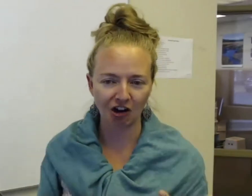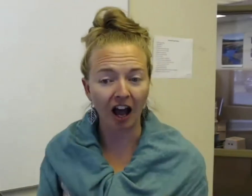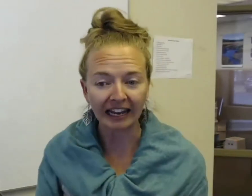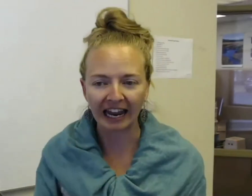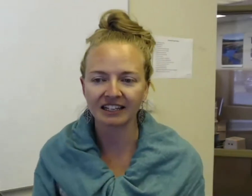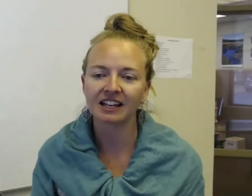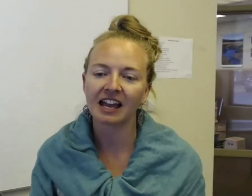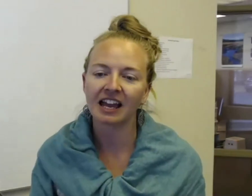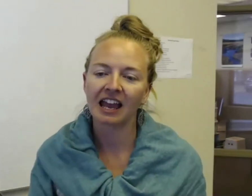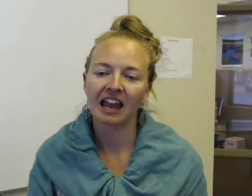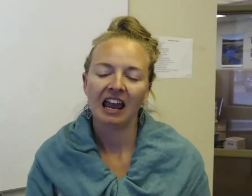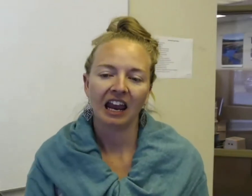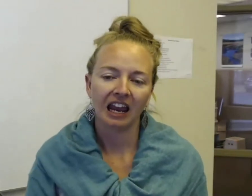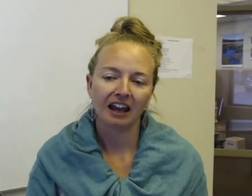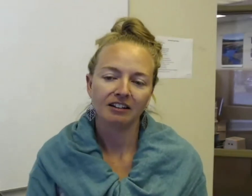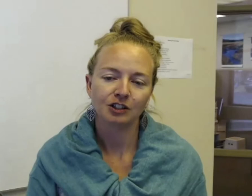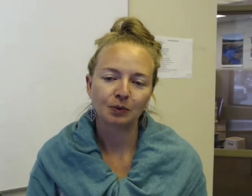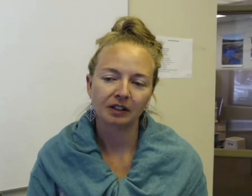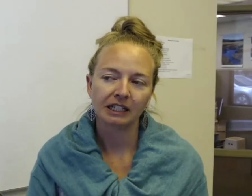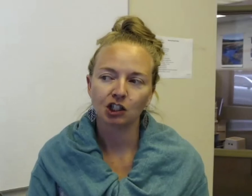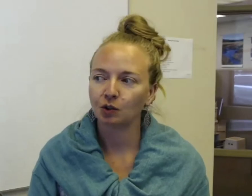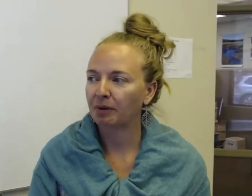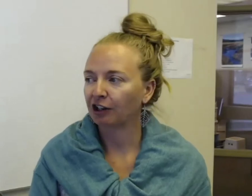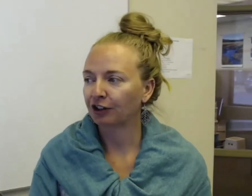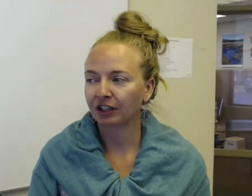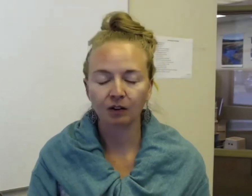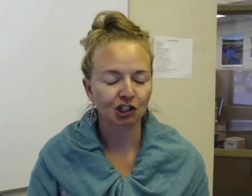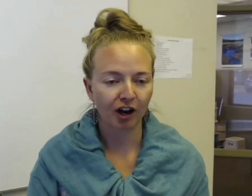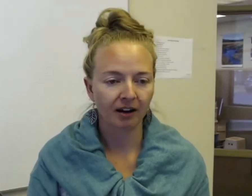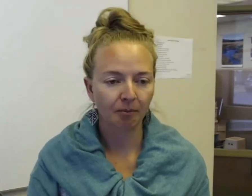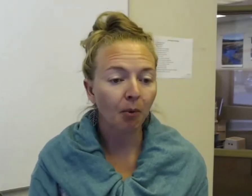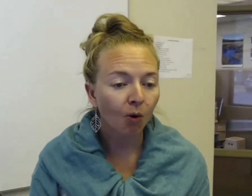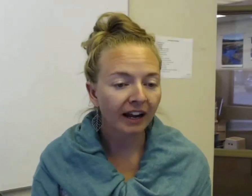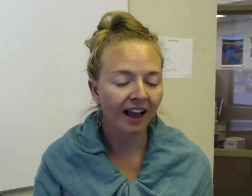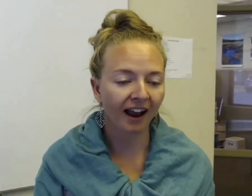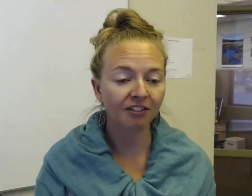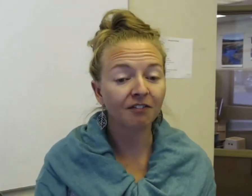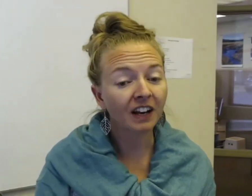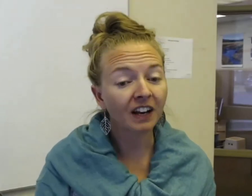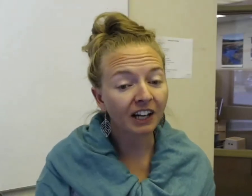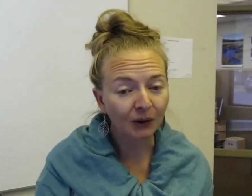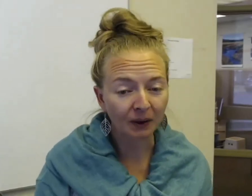eye gaze. And really to better illustrate my point, I have a video that I would like